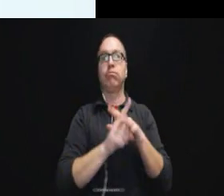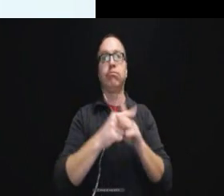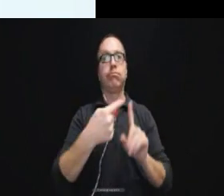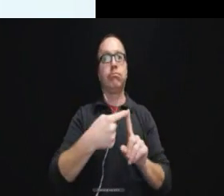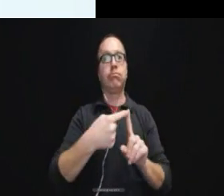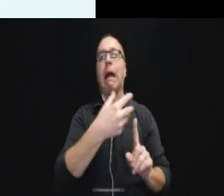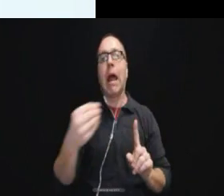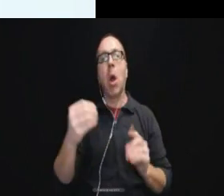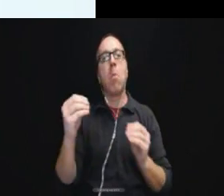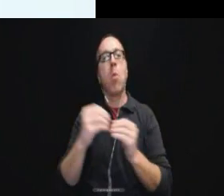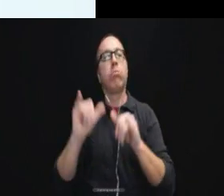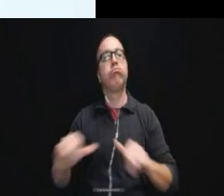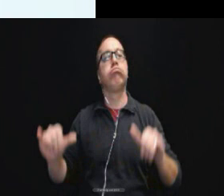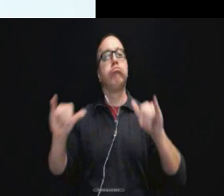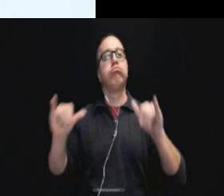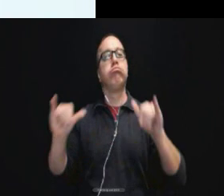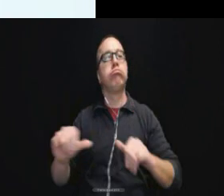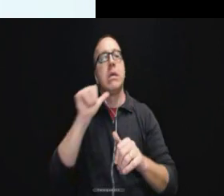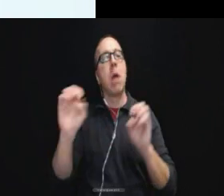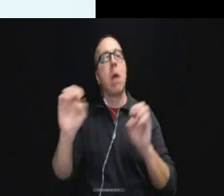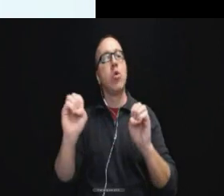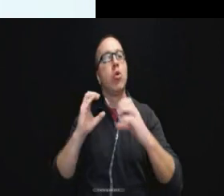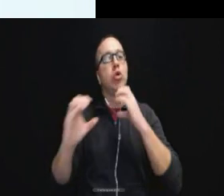routine nonemergency communications.